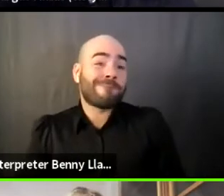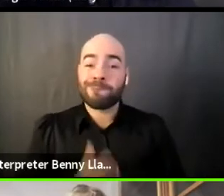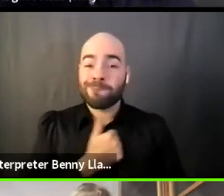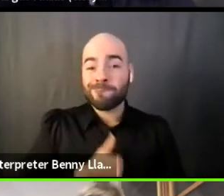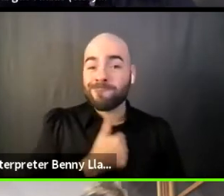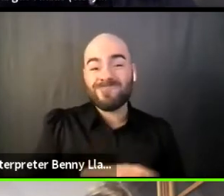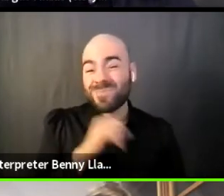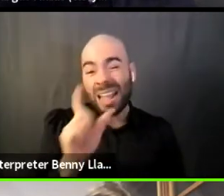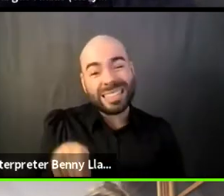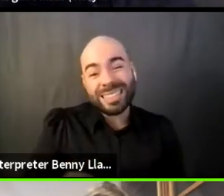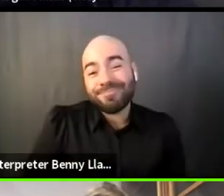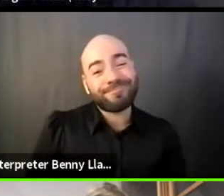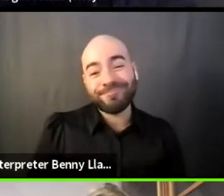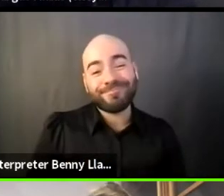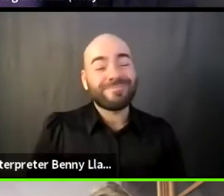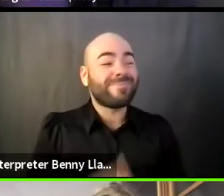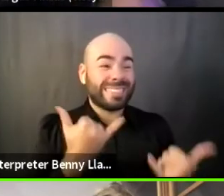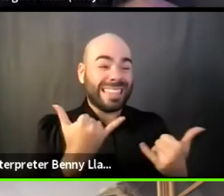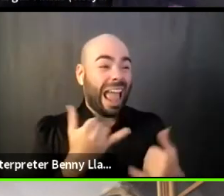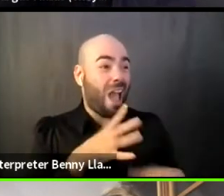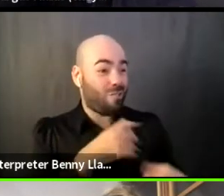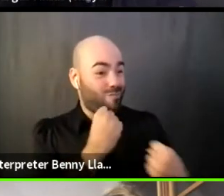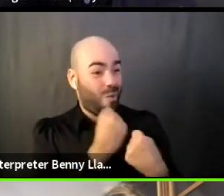for the direction that we're going as an organization.